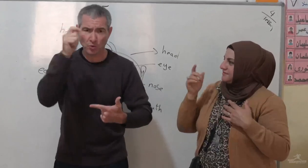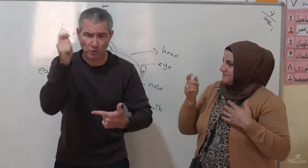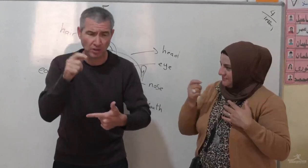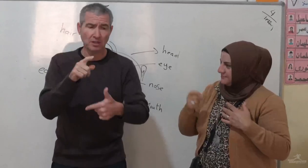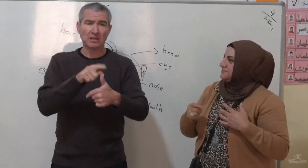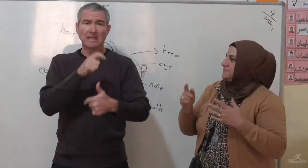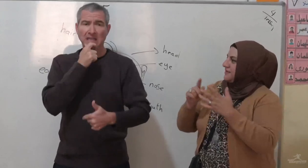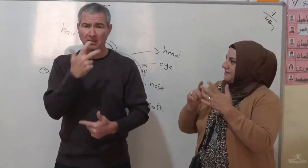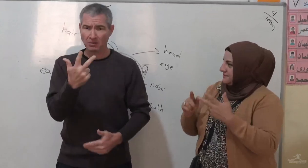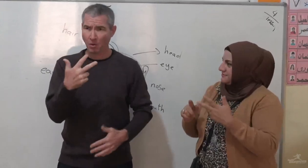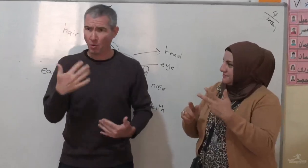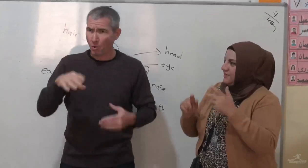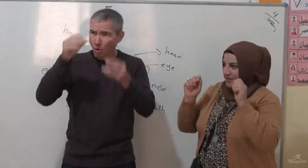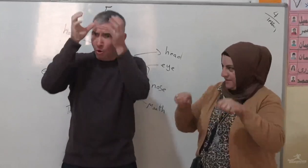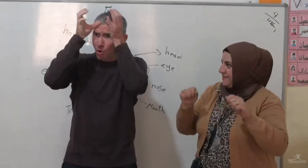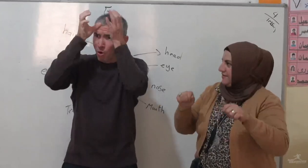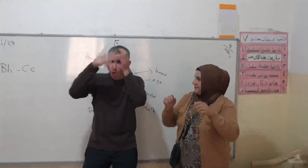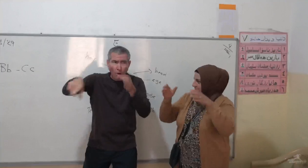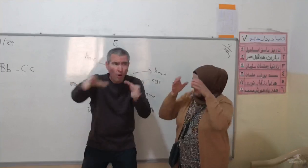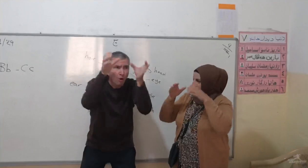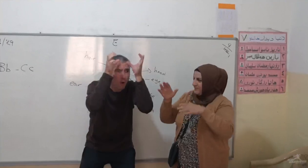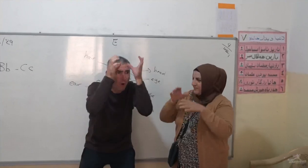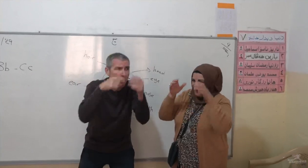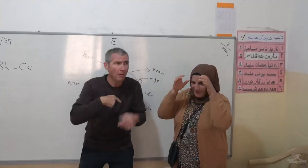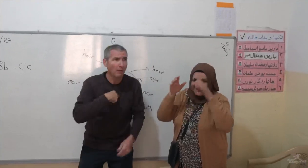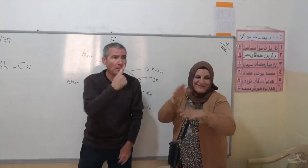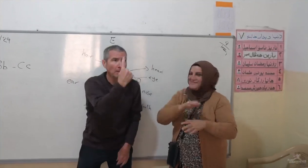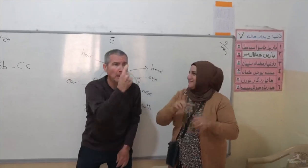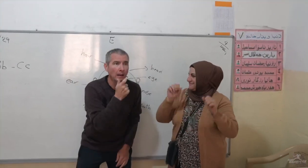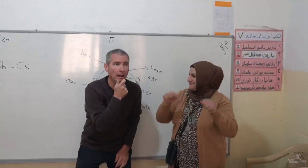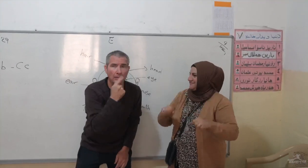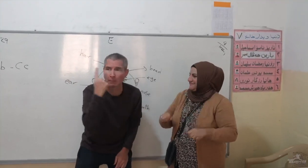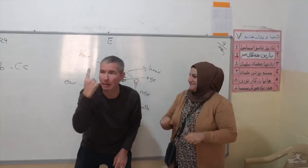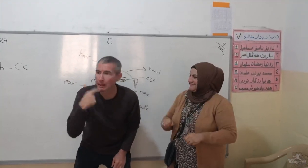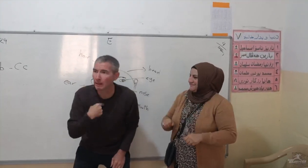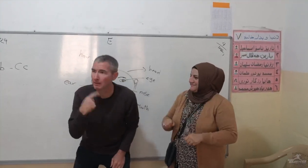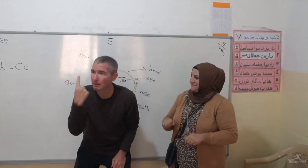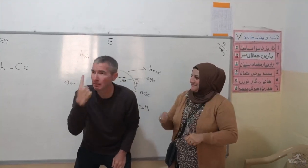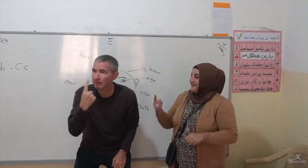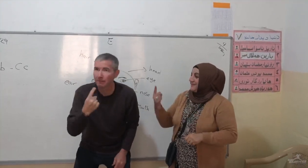Kurdish language and English. You're so bright since I only know English.